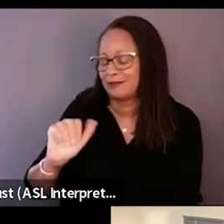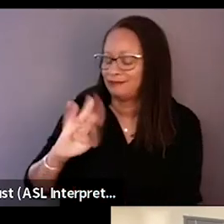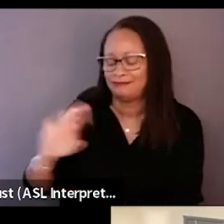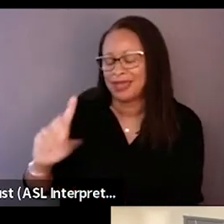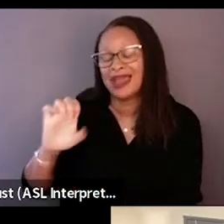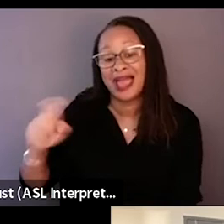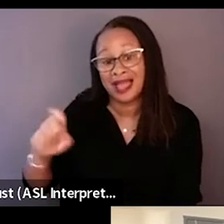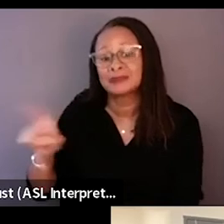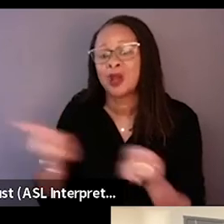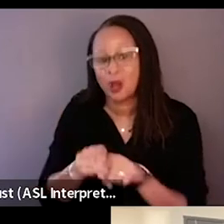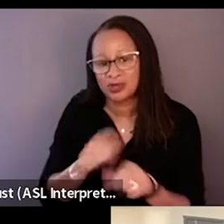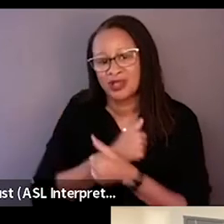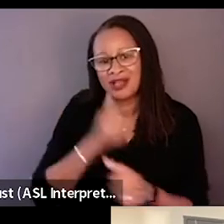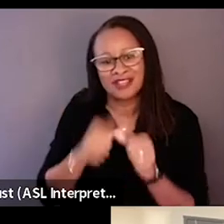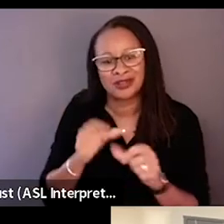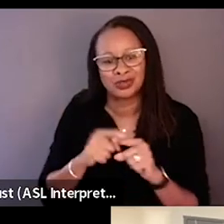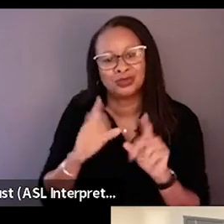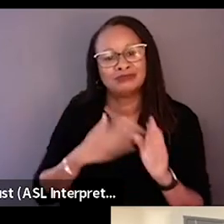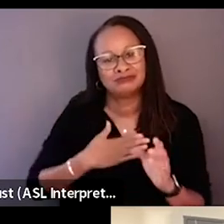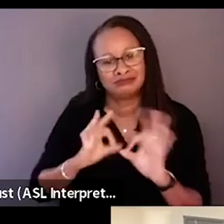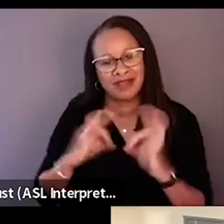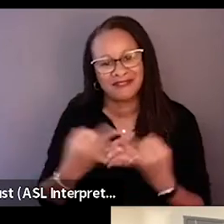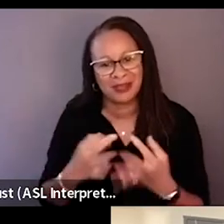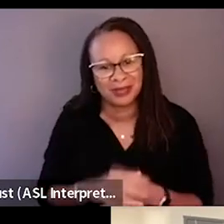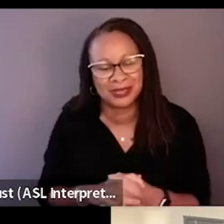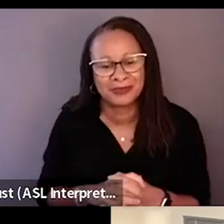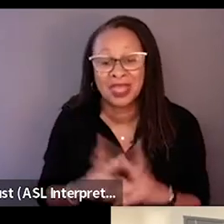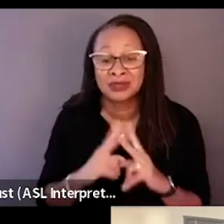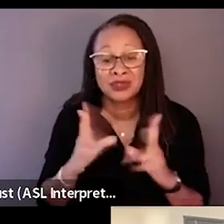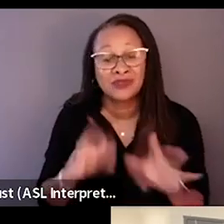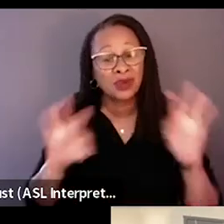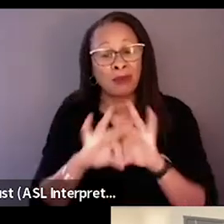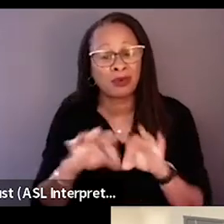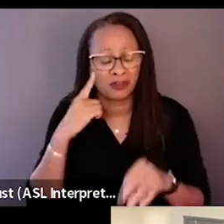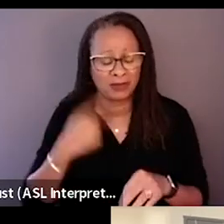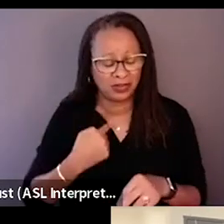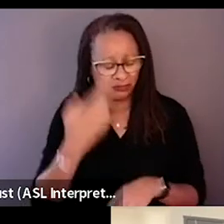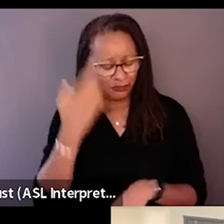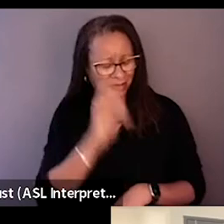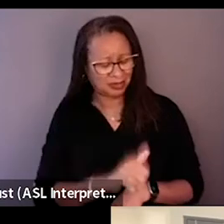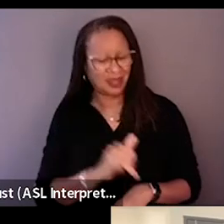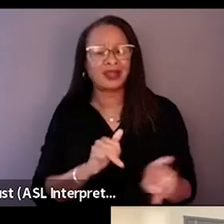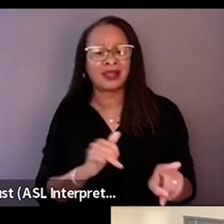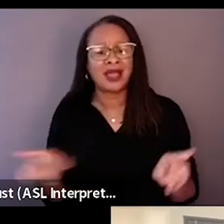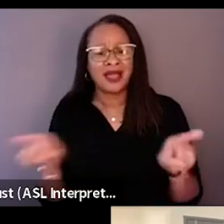And I think that's just... That was just so important for me to come to that realization because I'm... As I'm making this film,